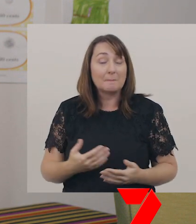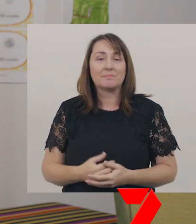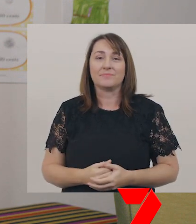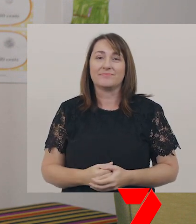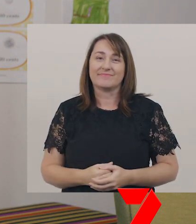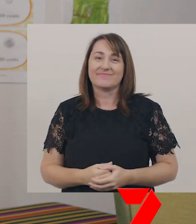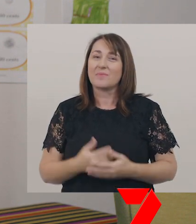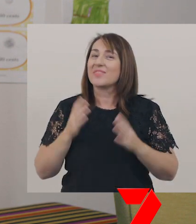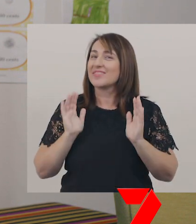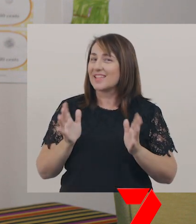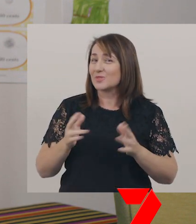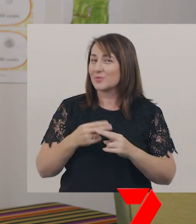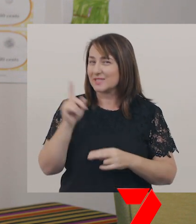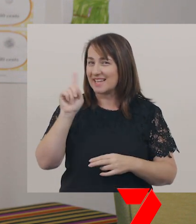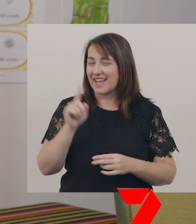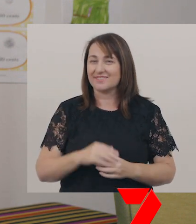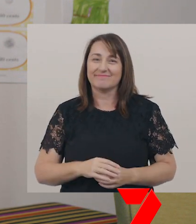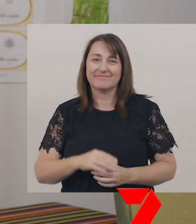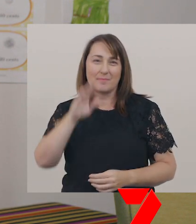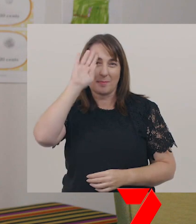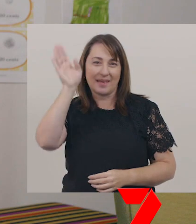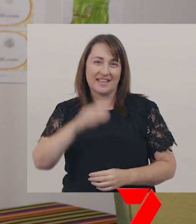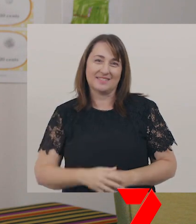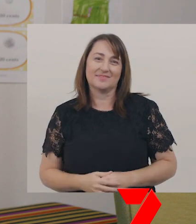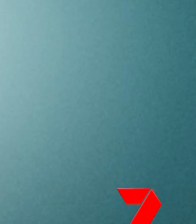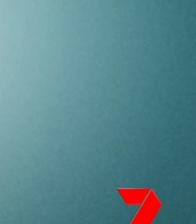Well, that’s it for today. See you next time!